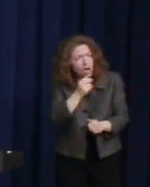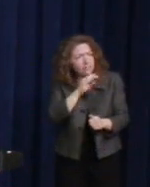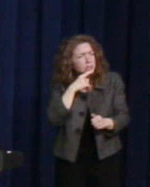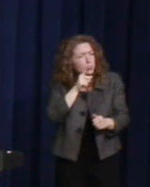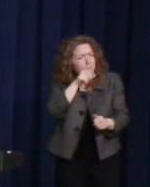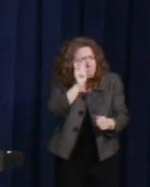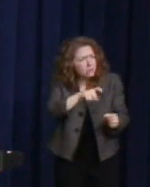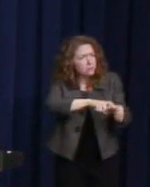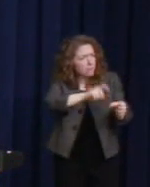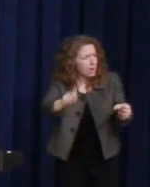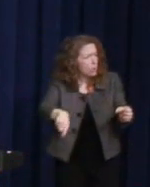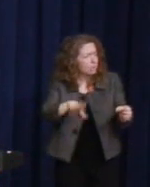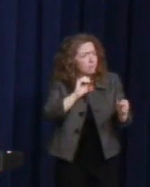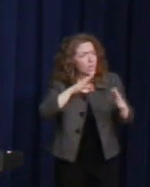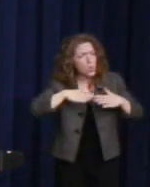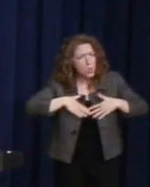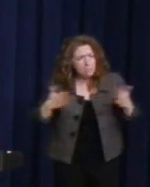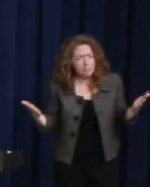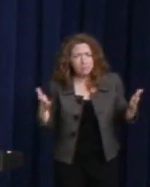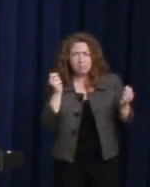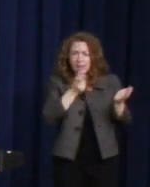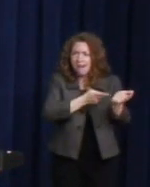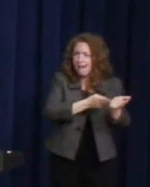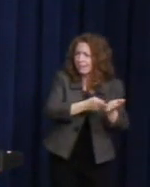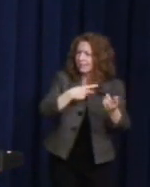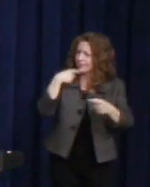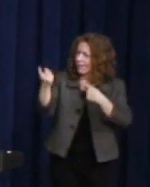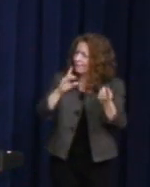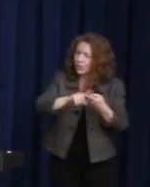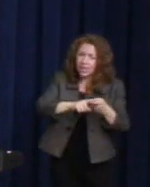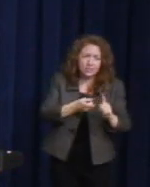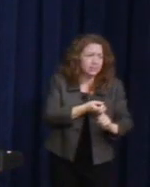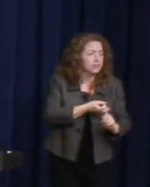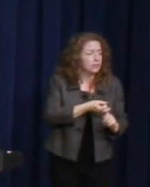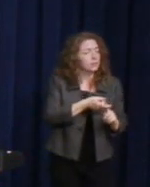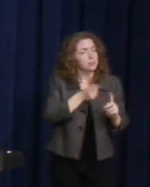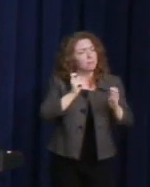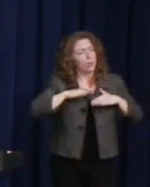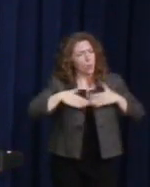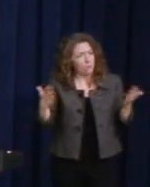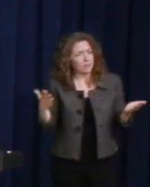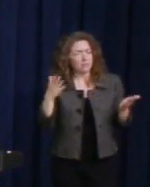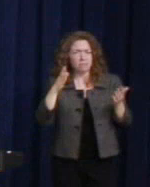Be open and honest with your friends. Be open and honest with your family."